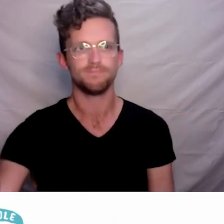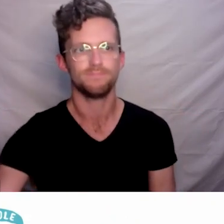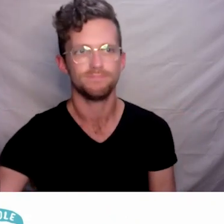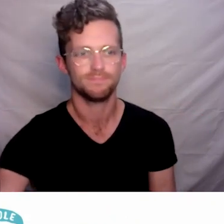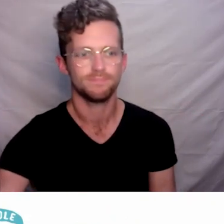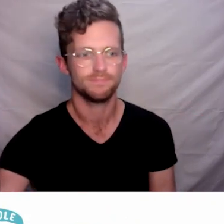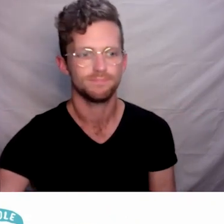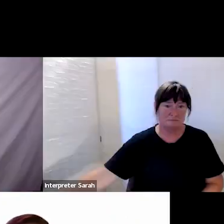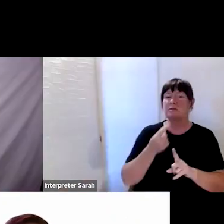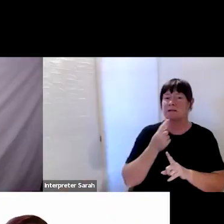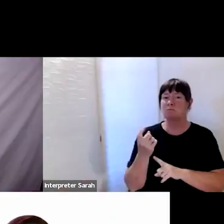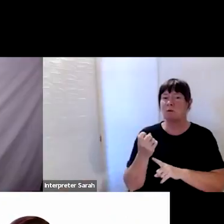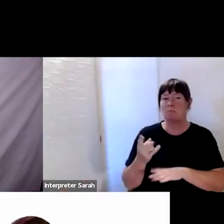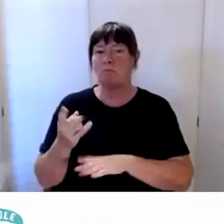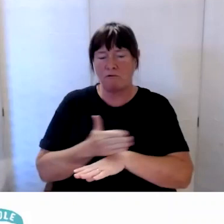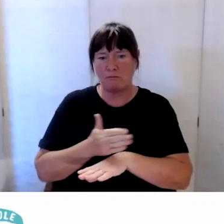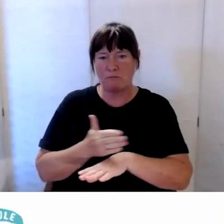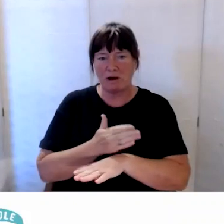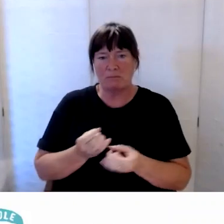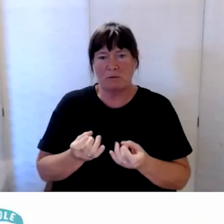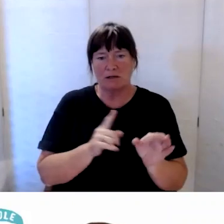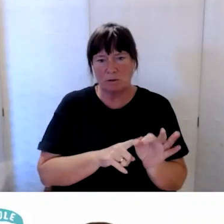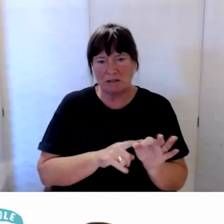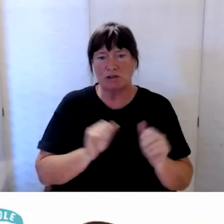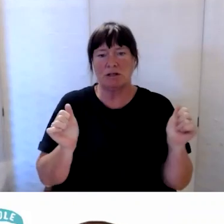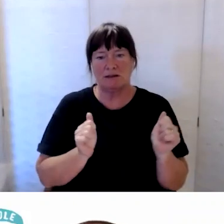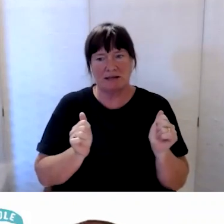the pre-organised questions and then we’ll get on to some of the questions